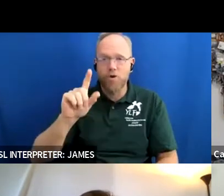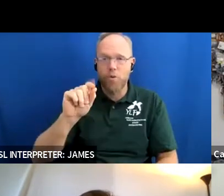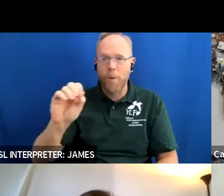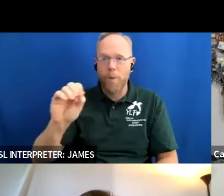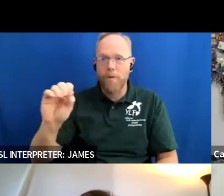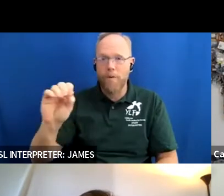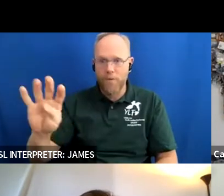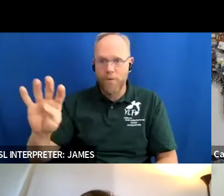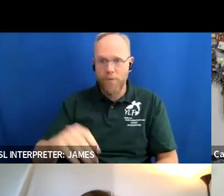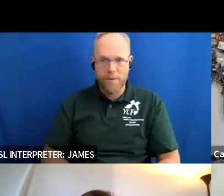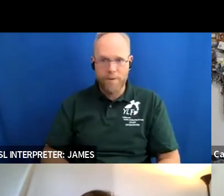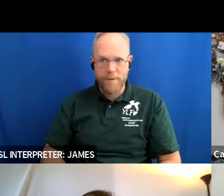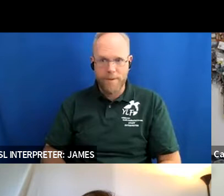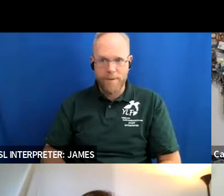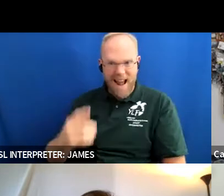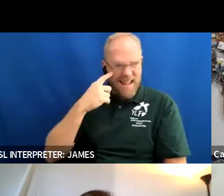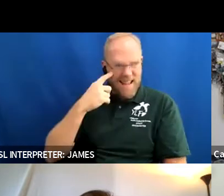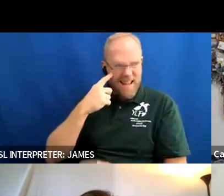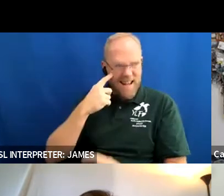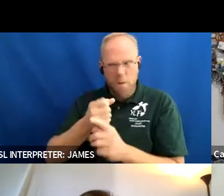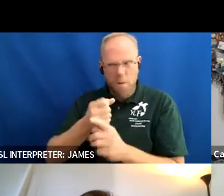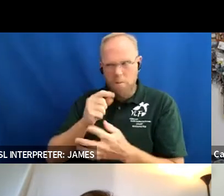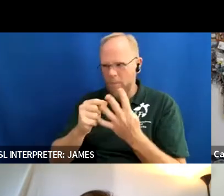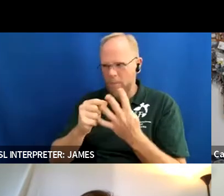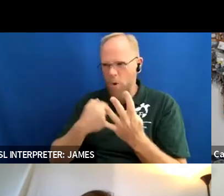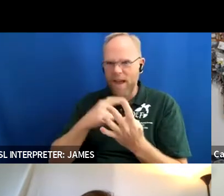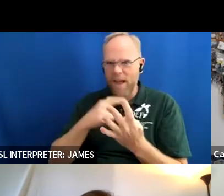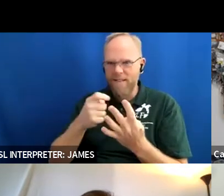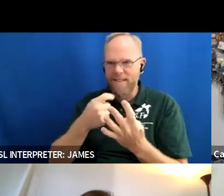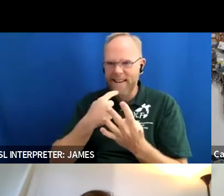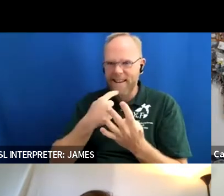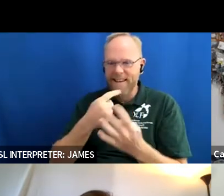i think i got all the things that we were supposed to say yes i think you did thanks kendra and i